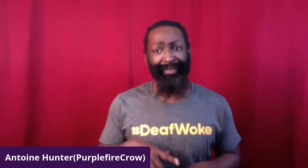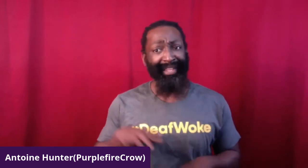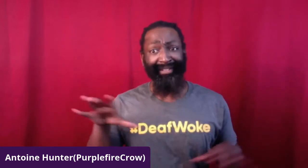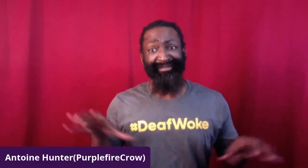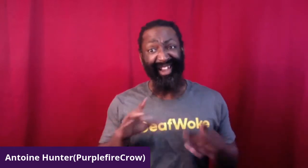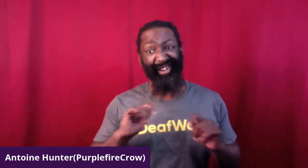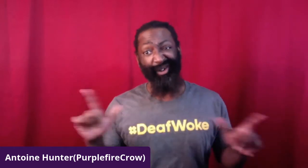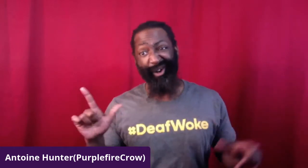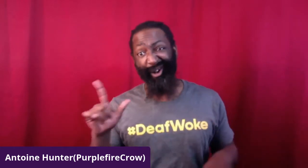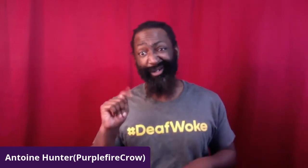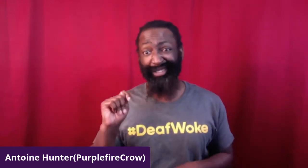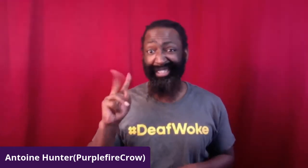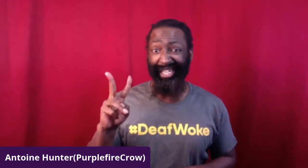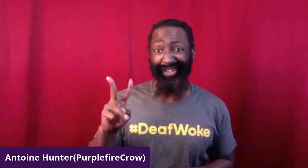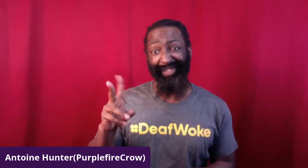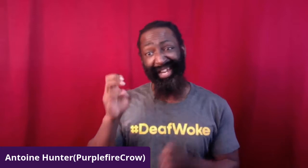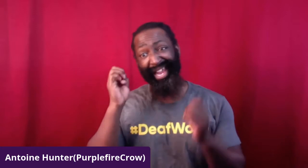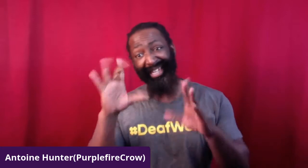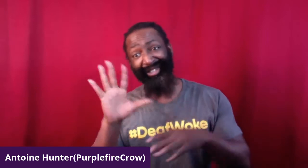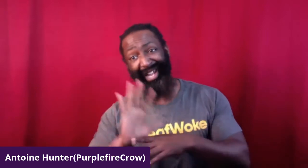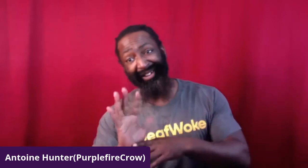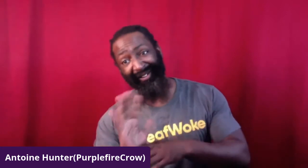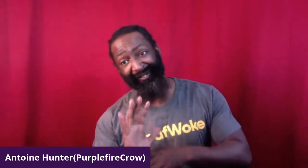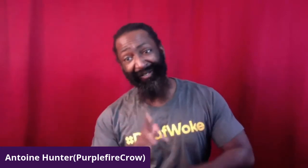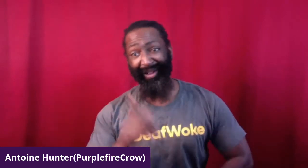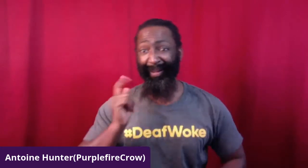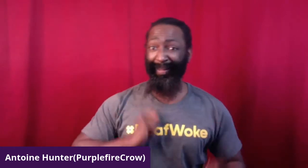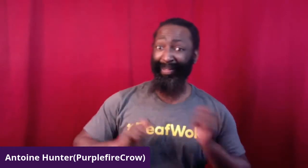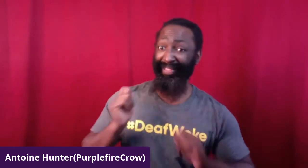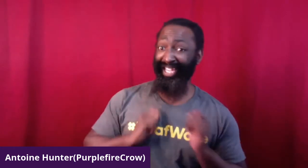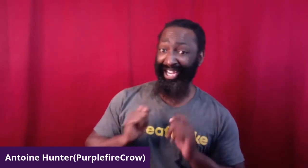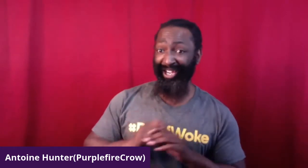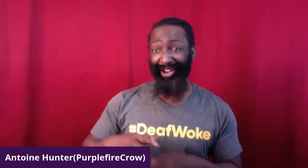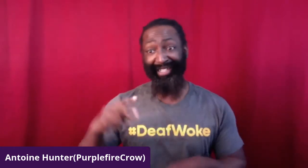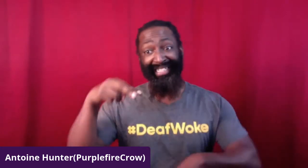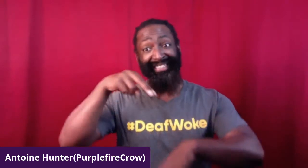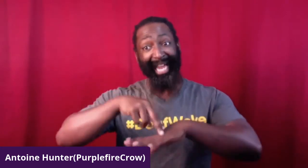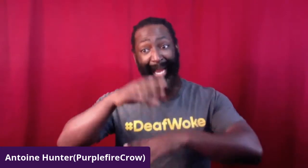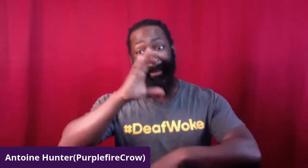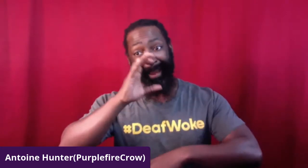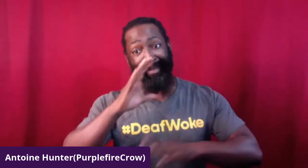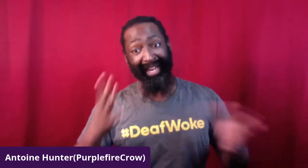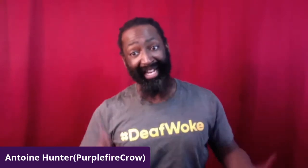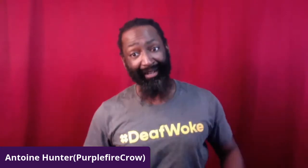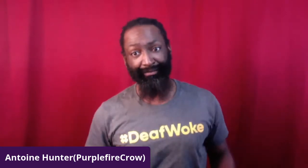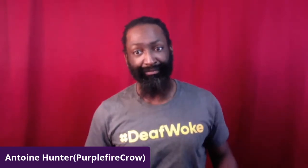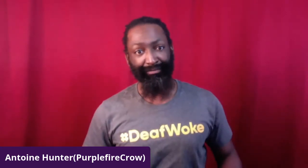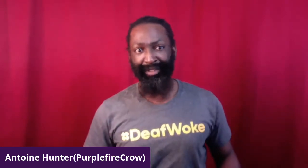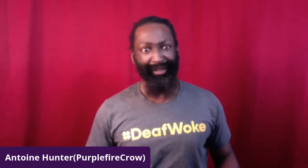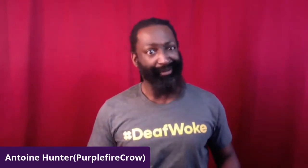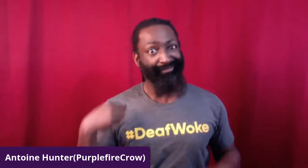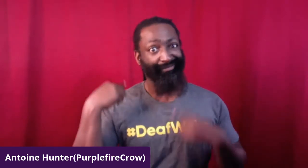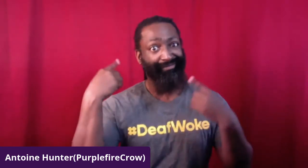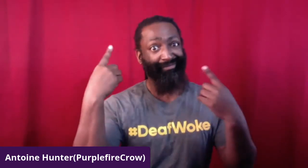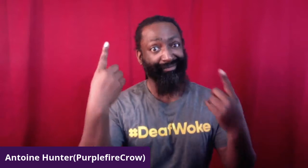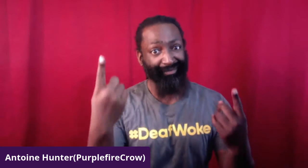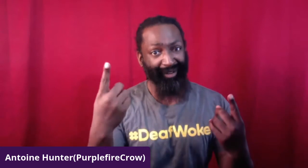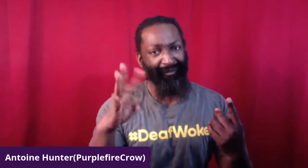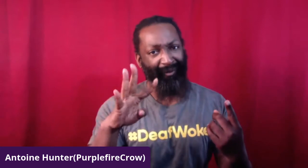He's done comedy, inspirational, he's been on TV, in blockbuster films, stand-up comedy,